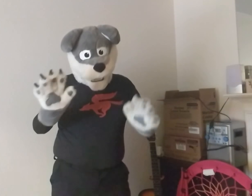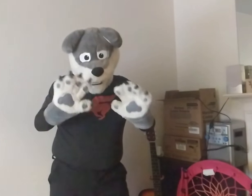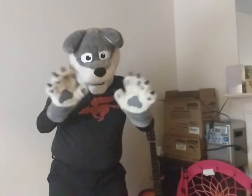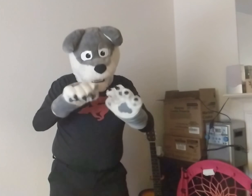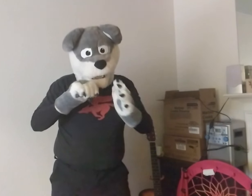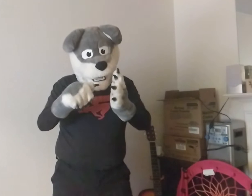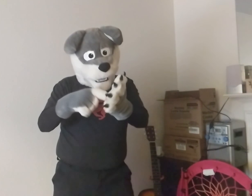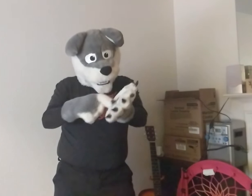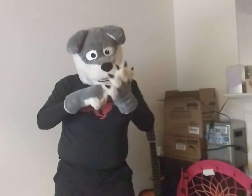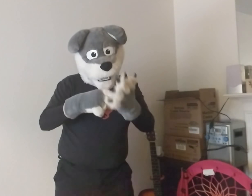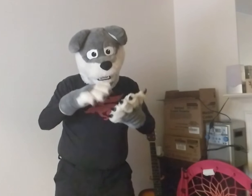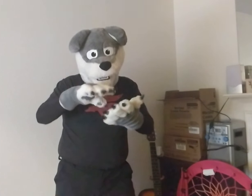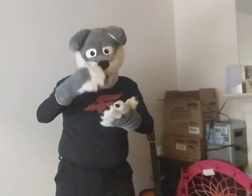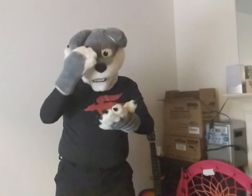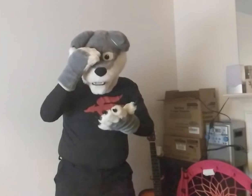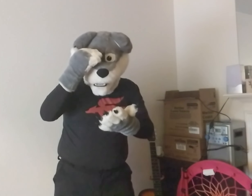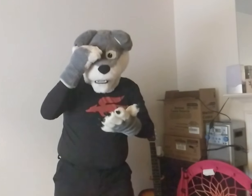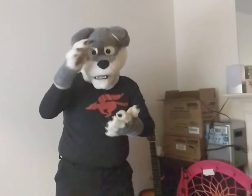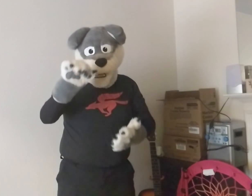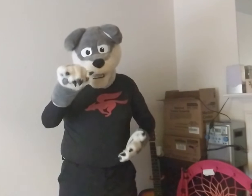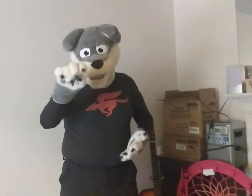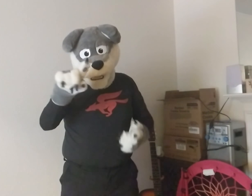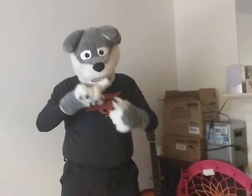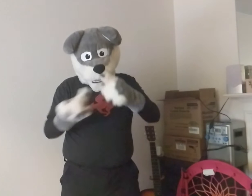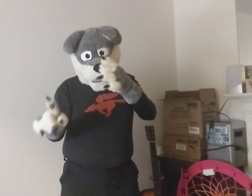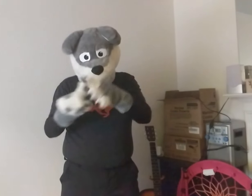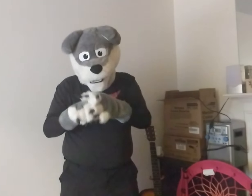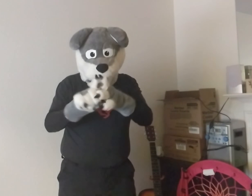Wait, you are not required to know ASL to attend the panel!